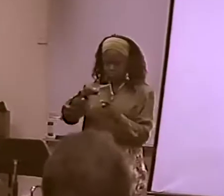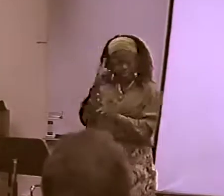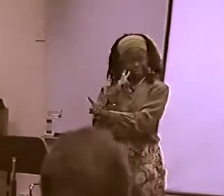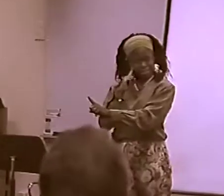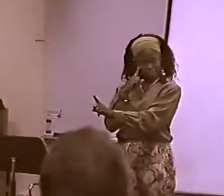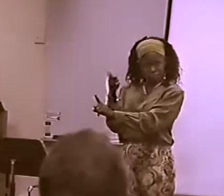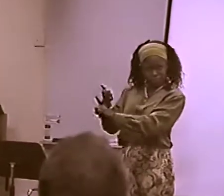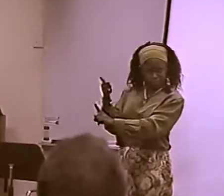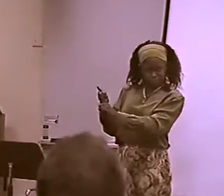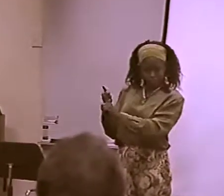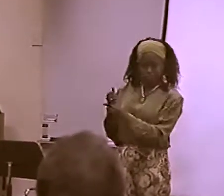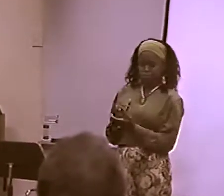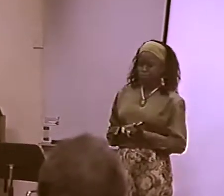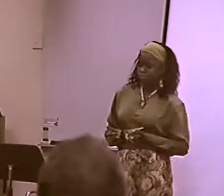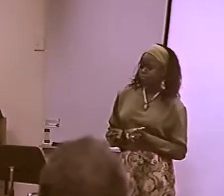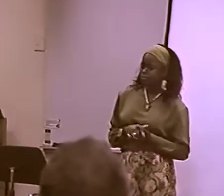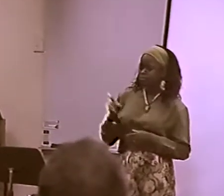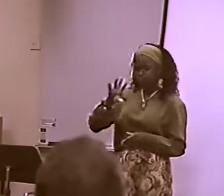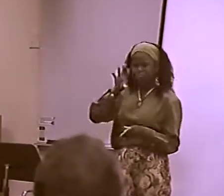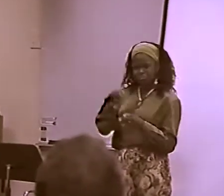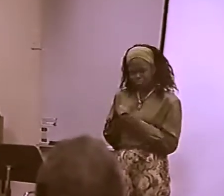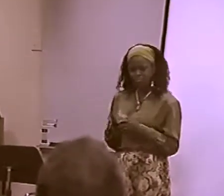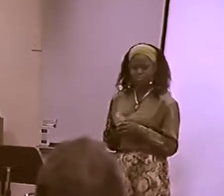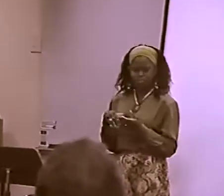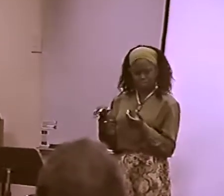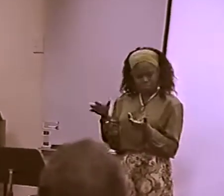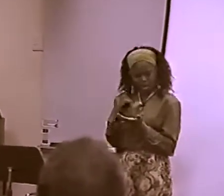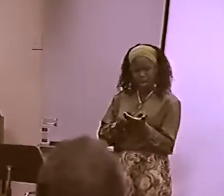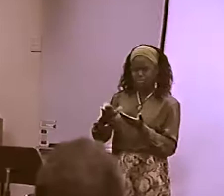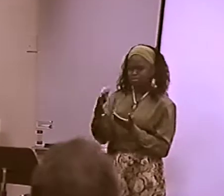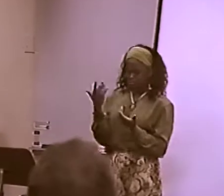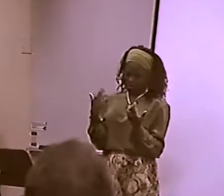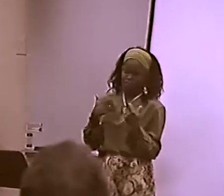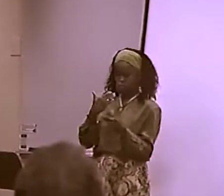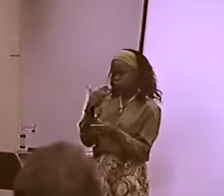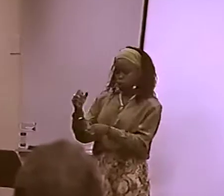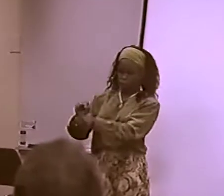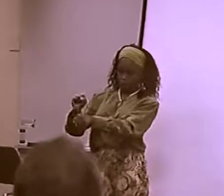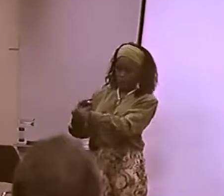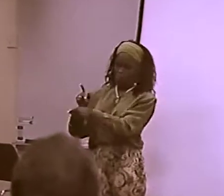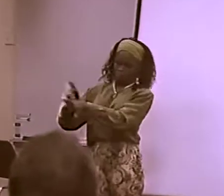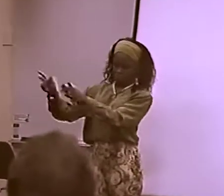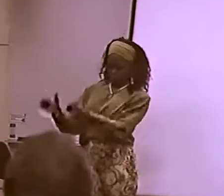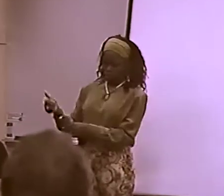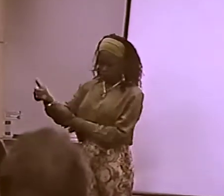A FRIEND OF MINE, WHO IS ALSO BLACK, AND IS INVOLVED AND GOING TO COLLEGE AND HAS A GOOD JOB,